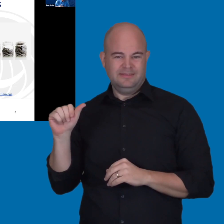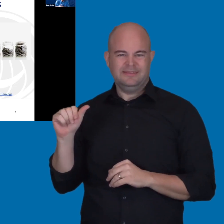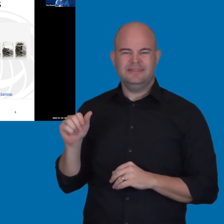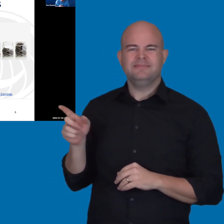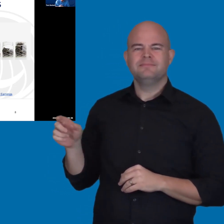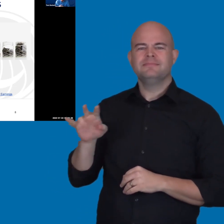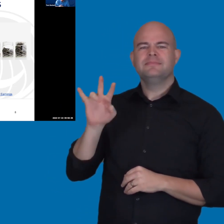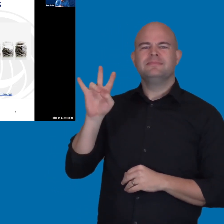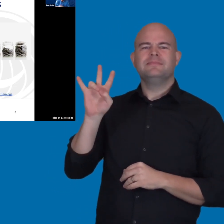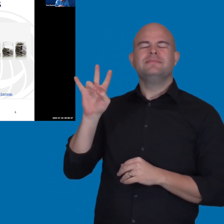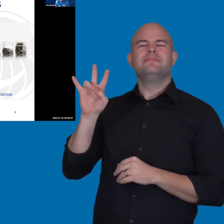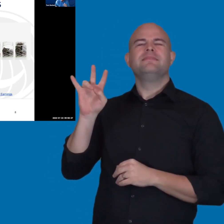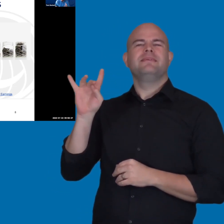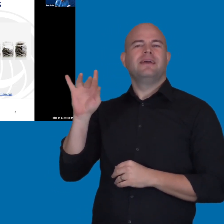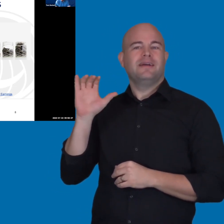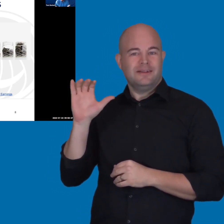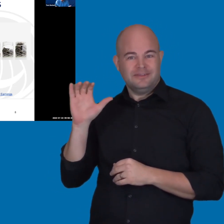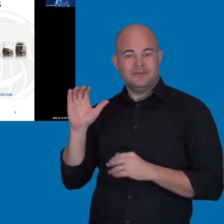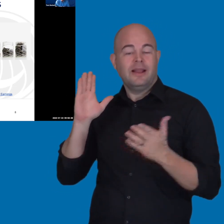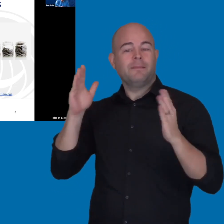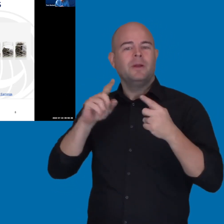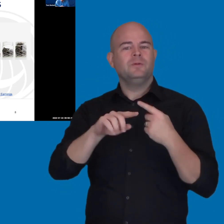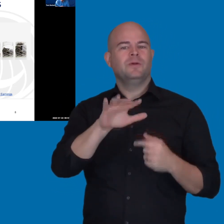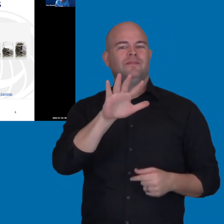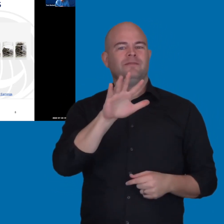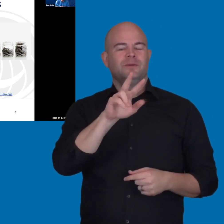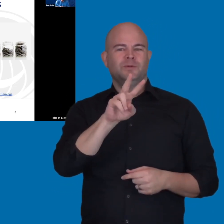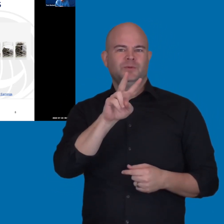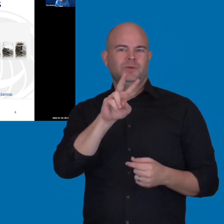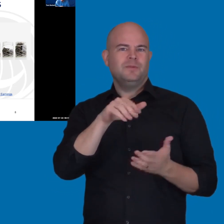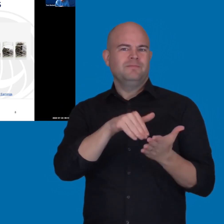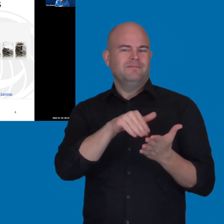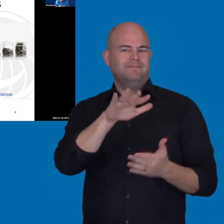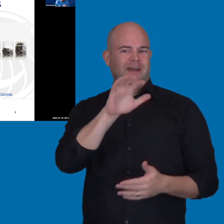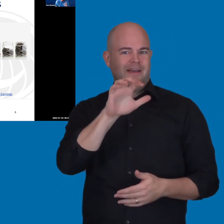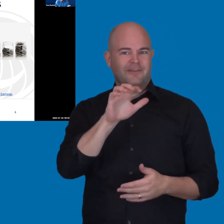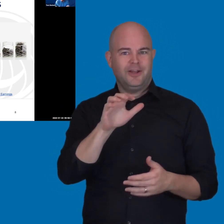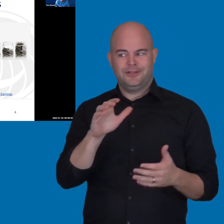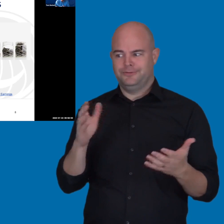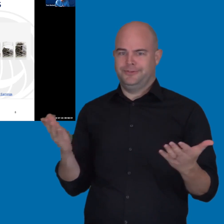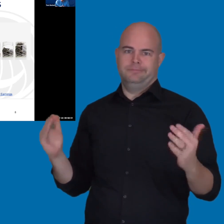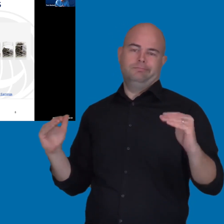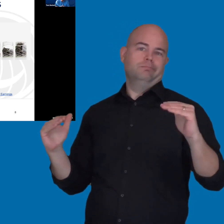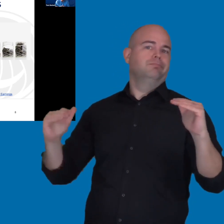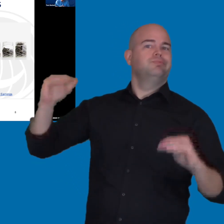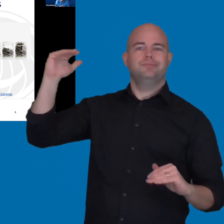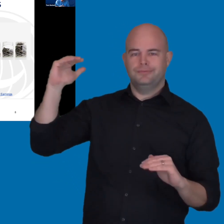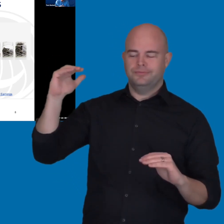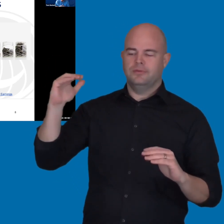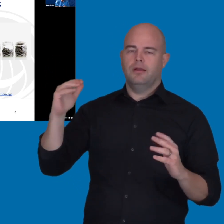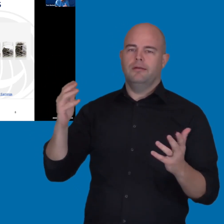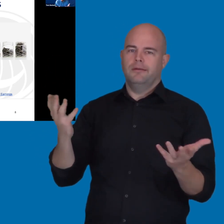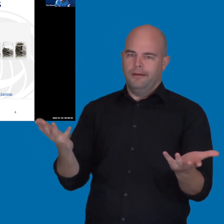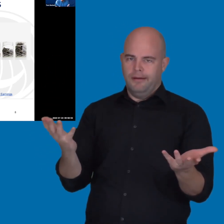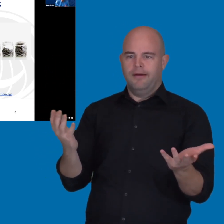in California, versus 52,500. So, by making sure that our students, all students,